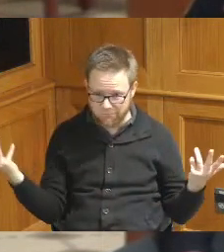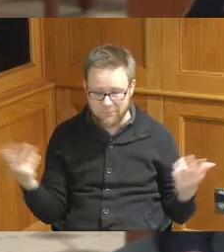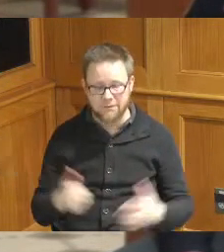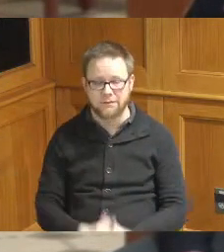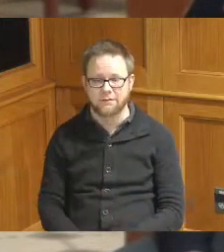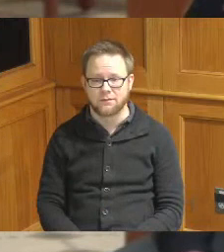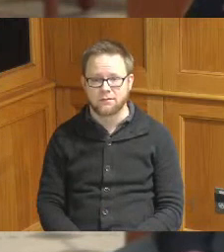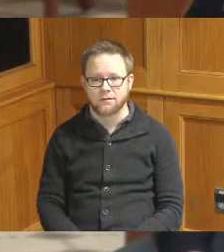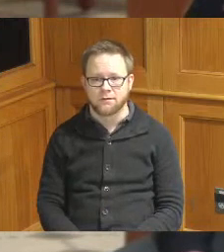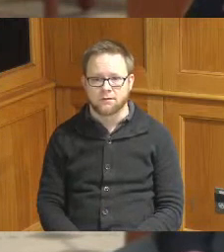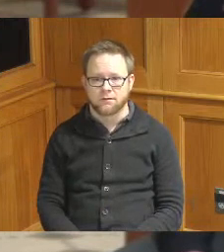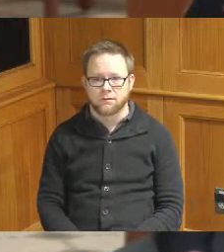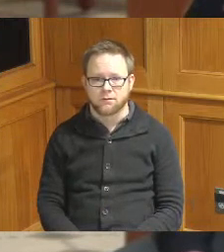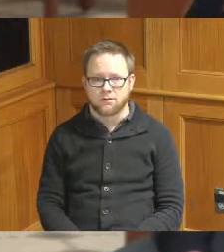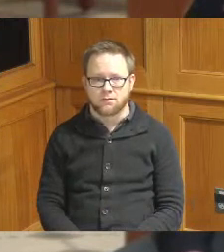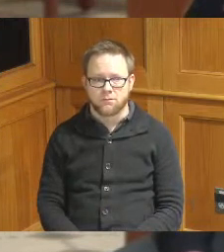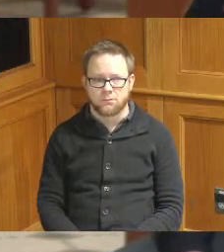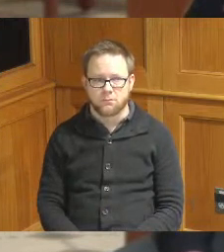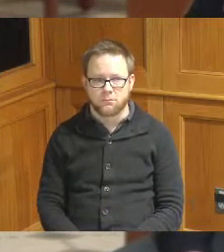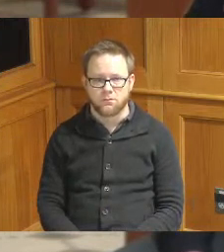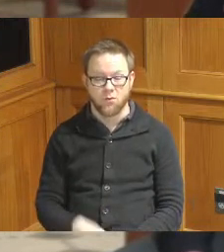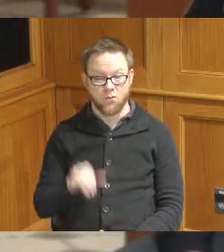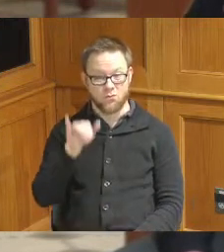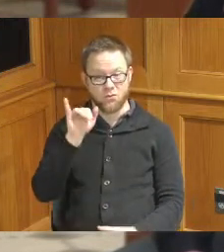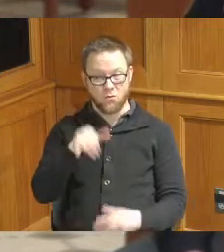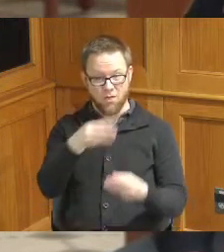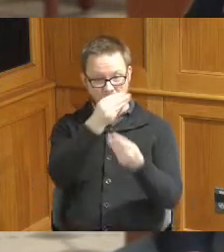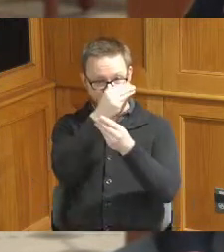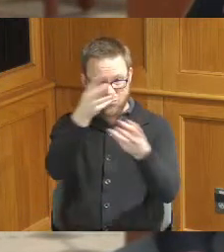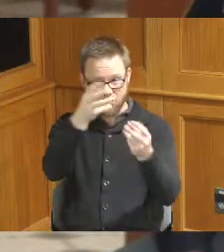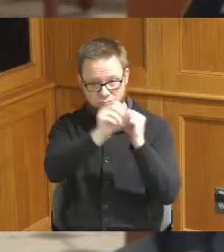the what as part of that notice and and you know just ongoing just wanted